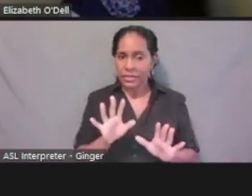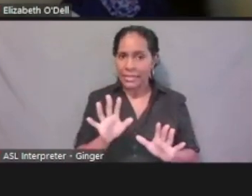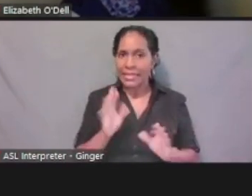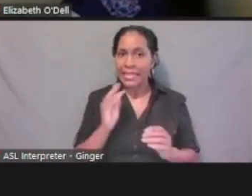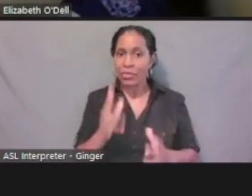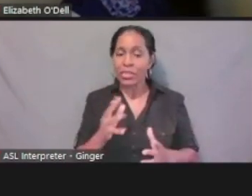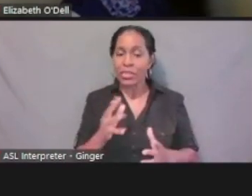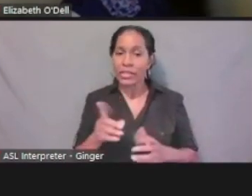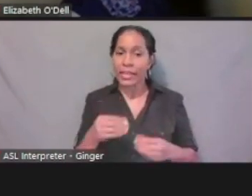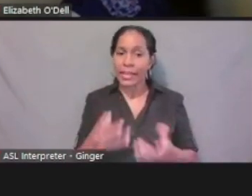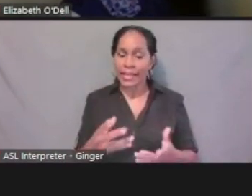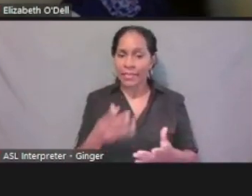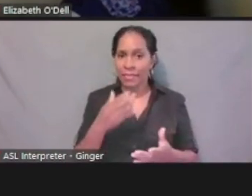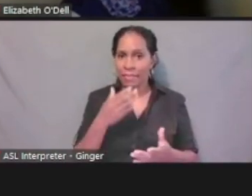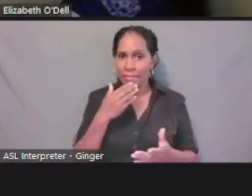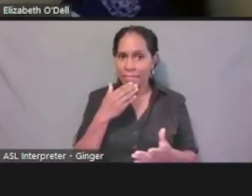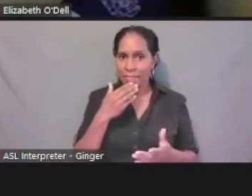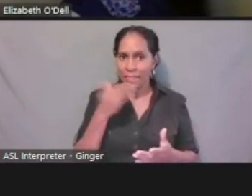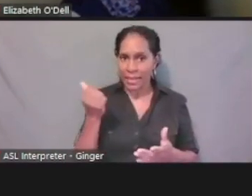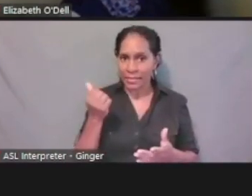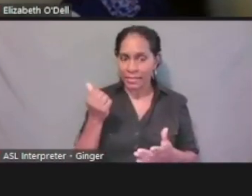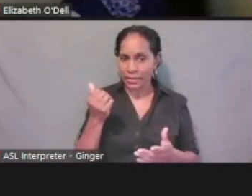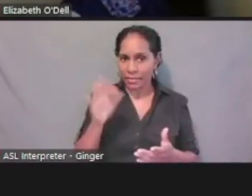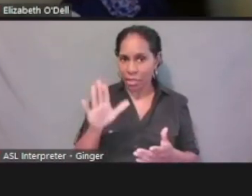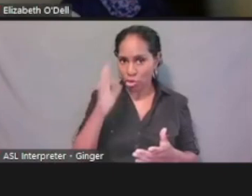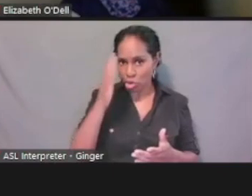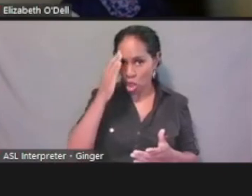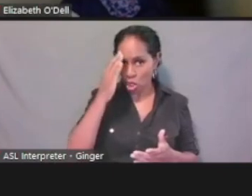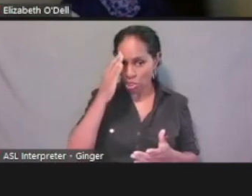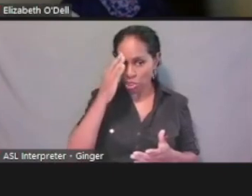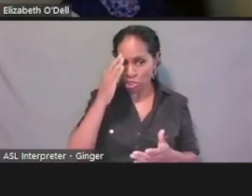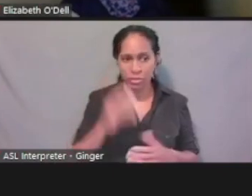They would then enter their name here.